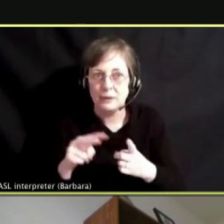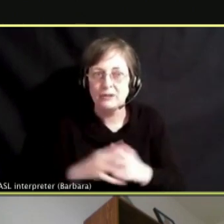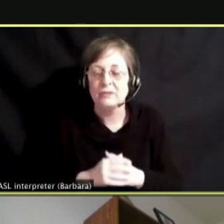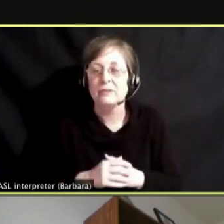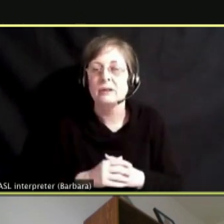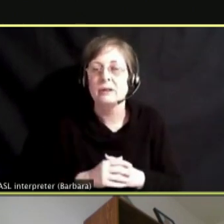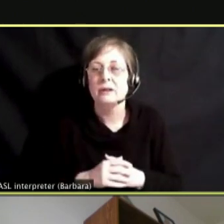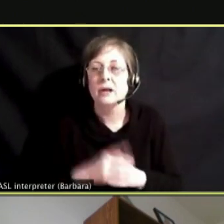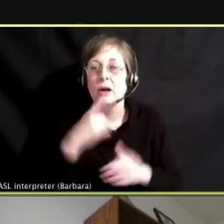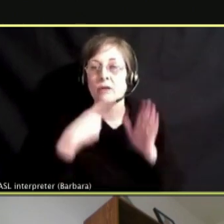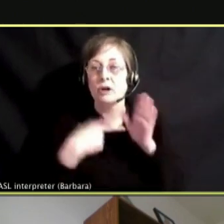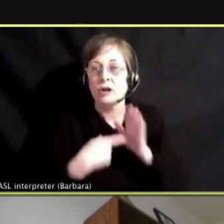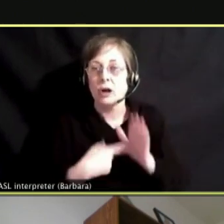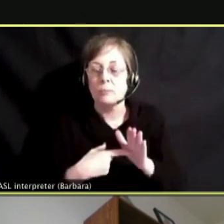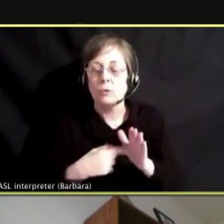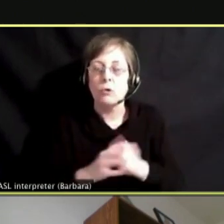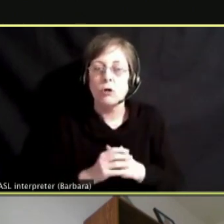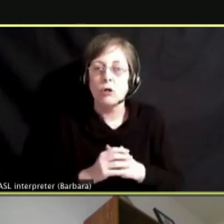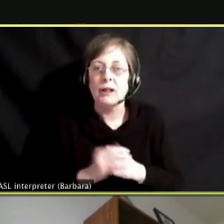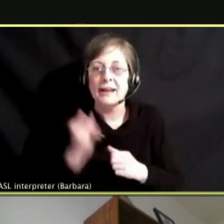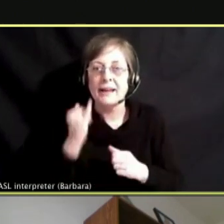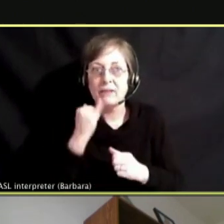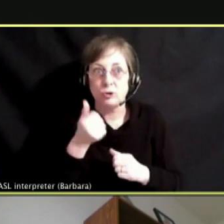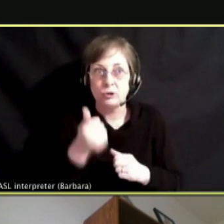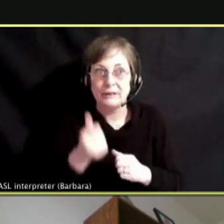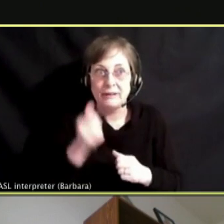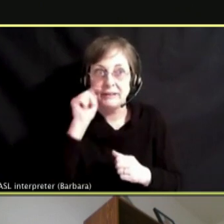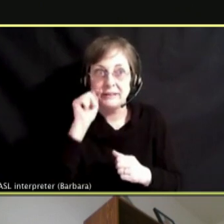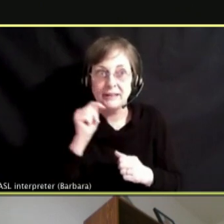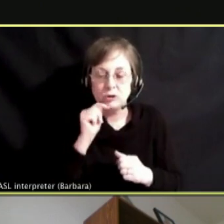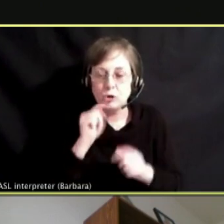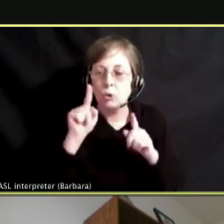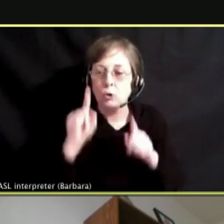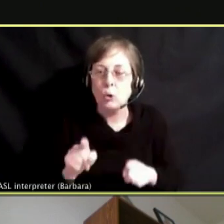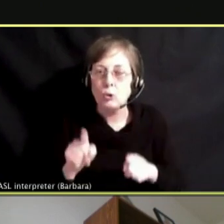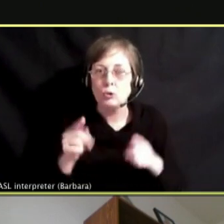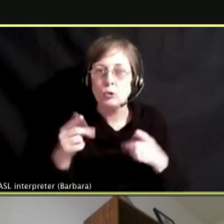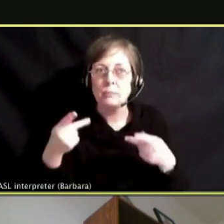FOR EXAMPLE, LET'S SAY YOU ARE A TEENAGER AT A HIGH SCHOOL PARTY.